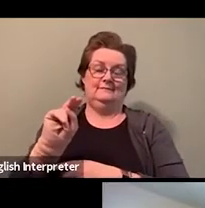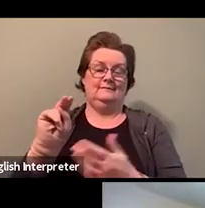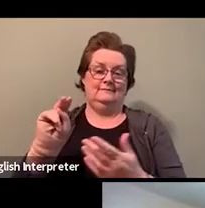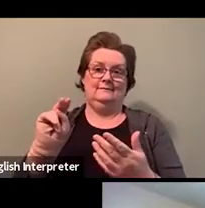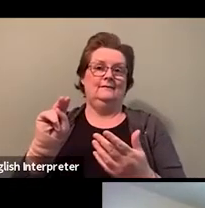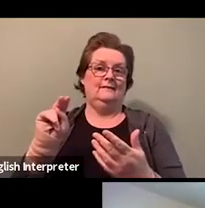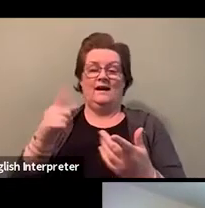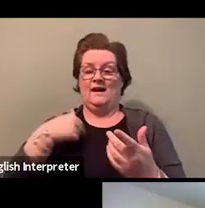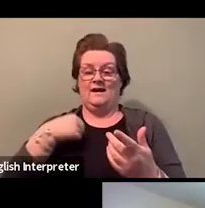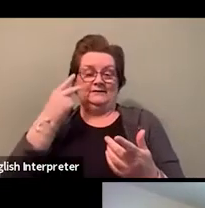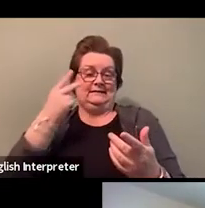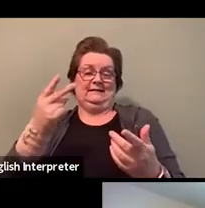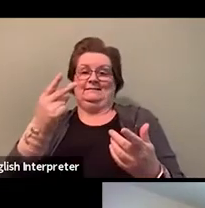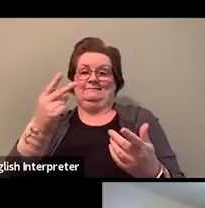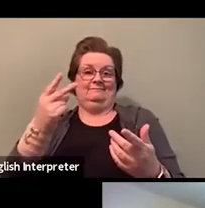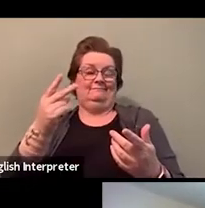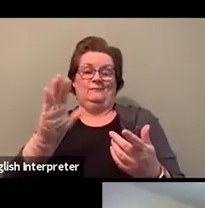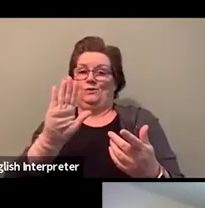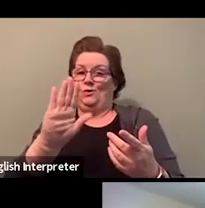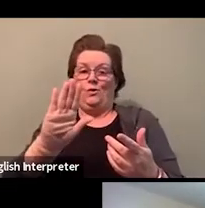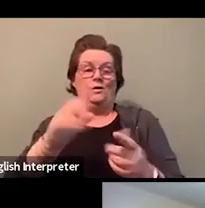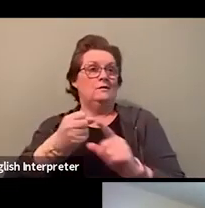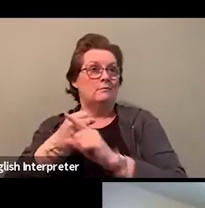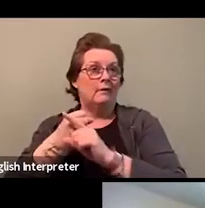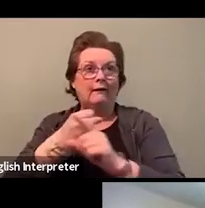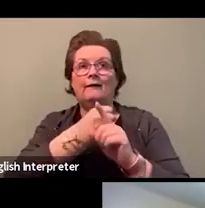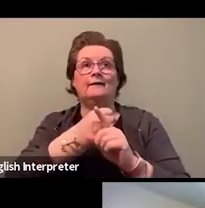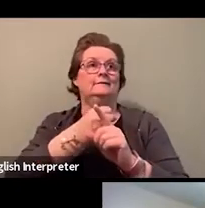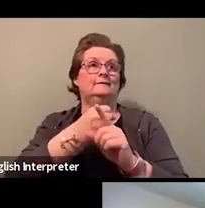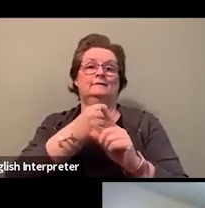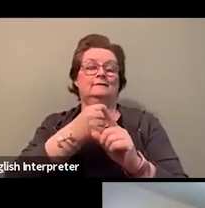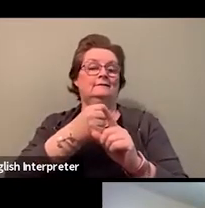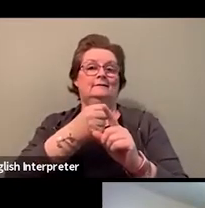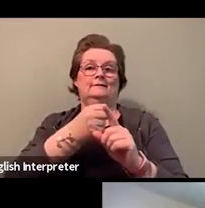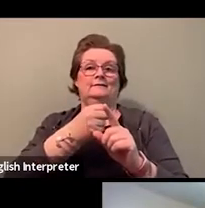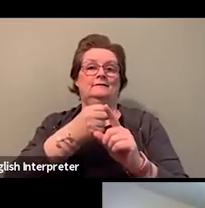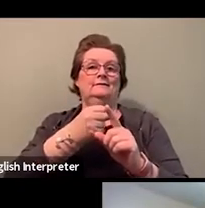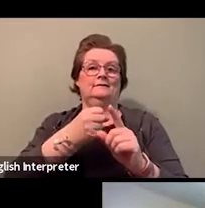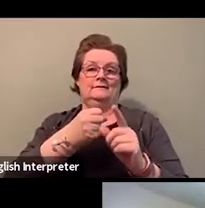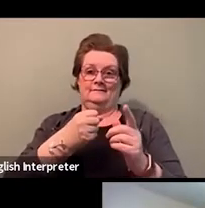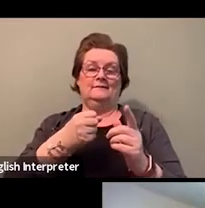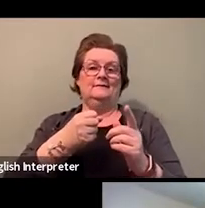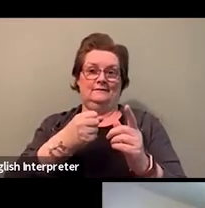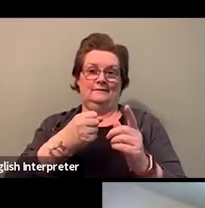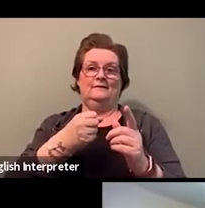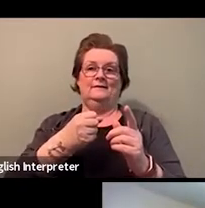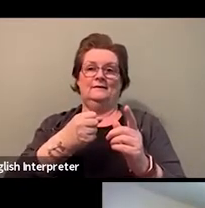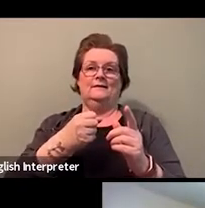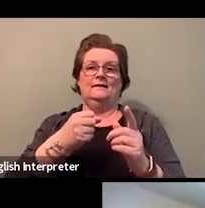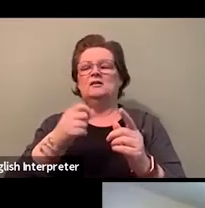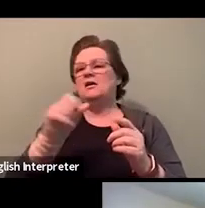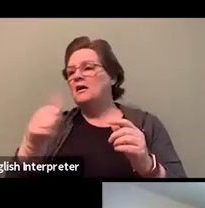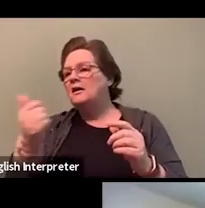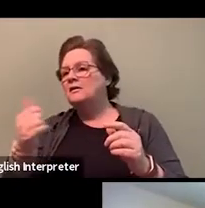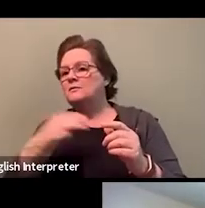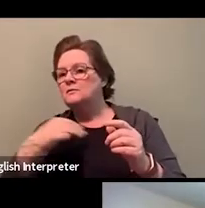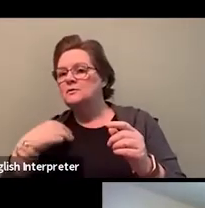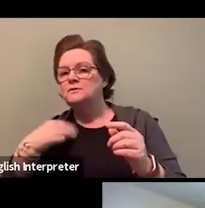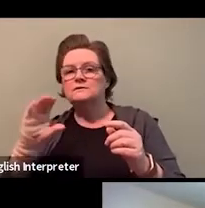you, myself, and members of CUPE have done to create a more inclusive union